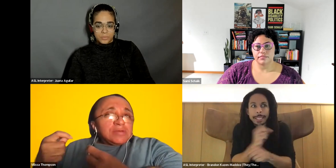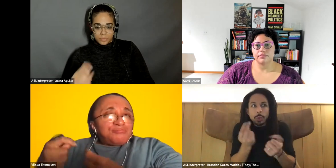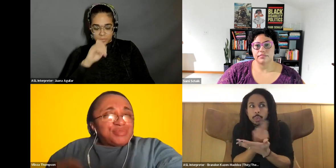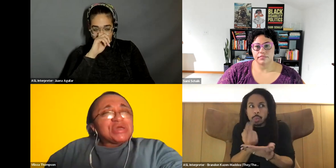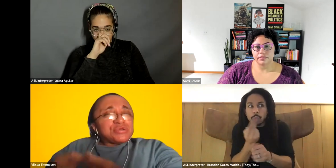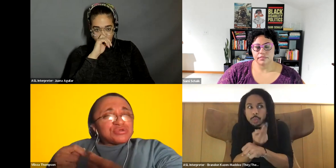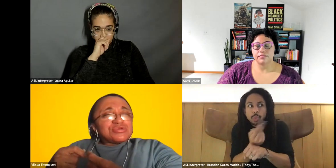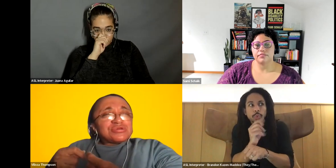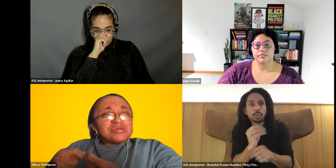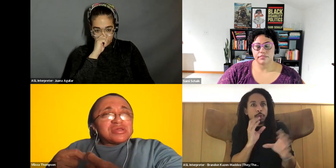Vilissa Thompson: better